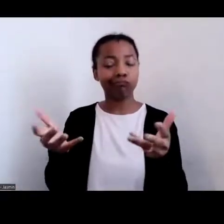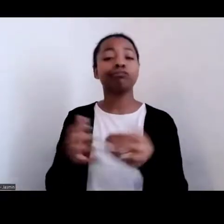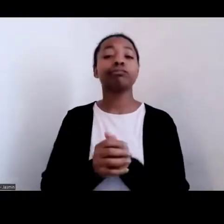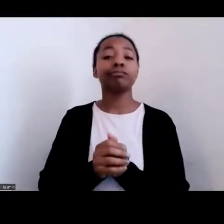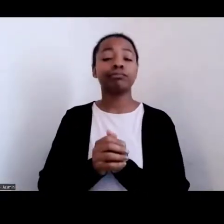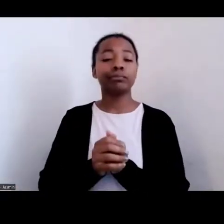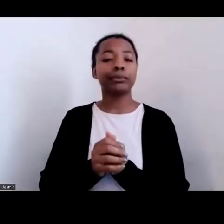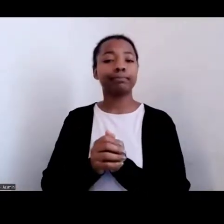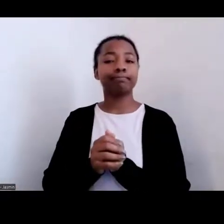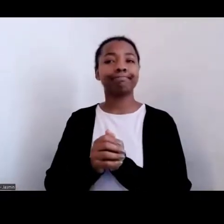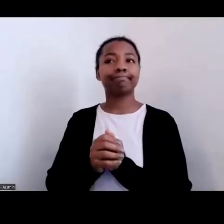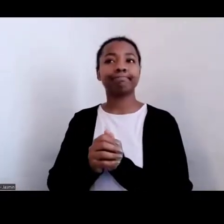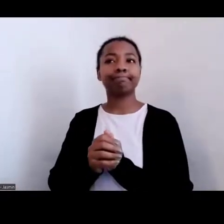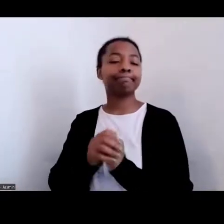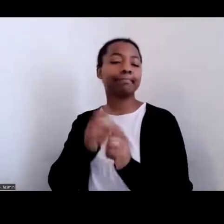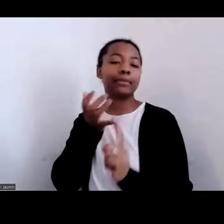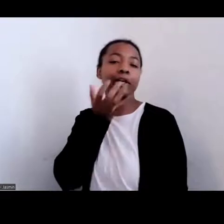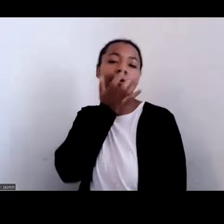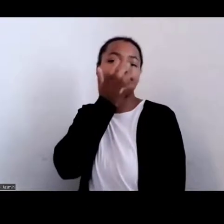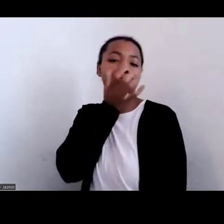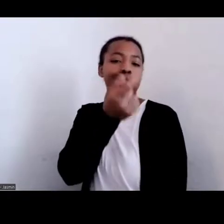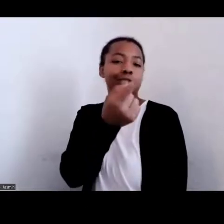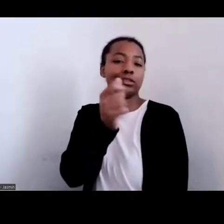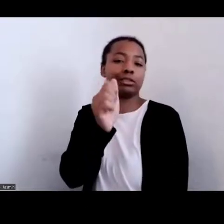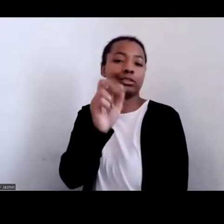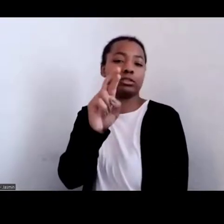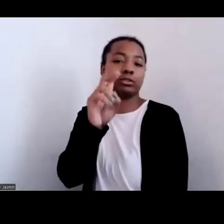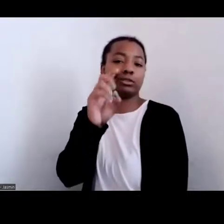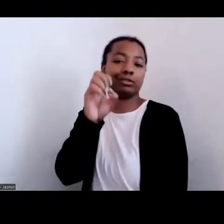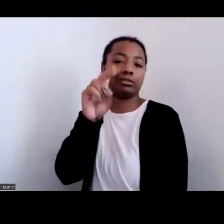I want to be very clear here to say I absolutely am an advocate